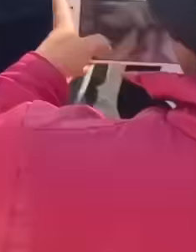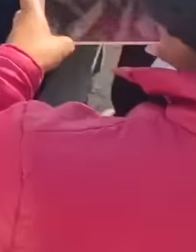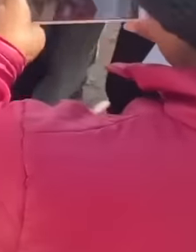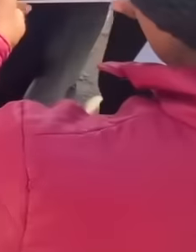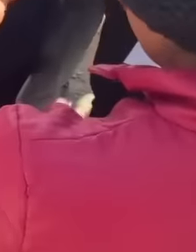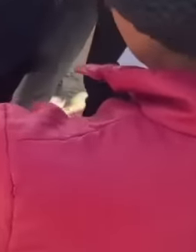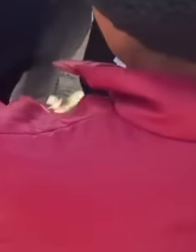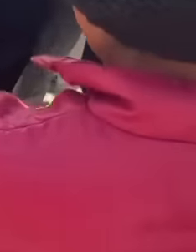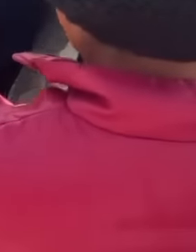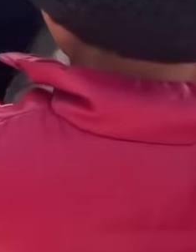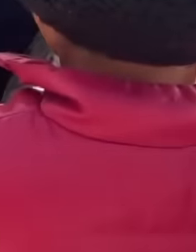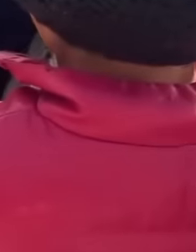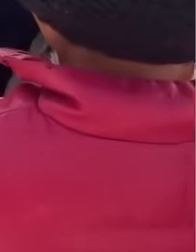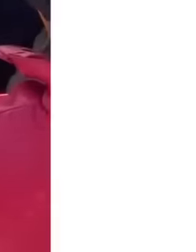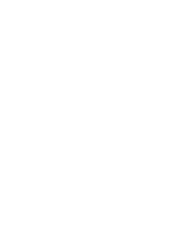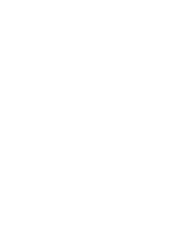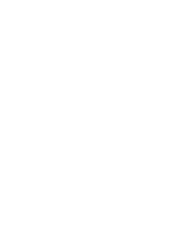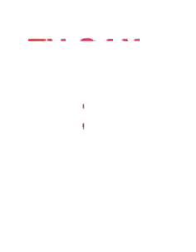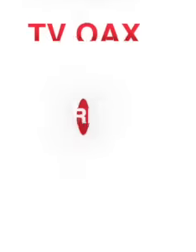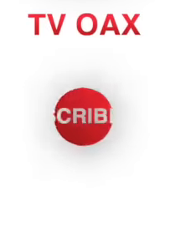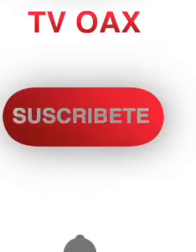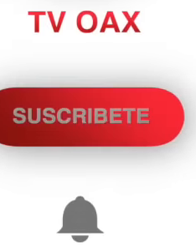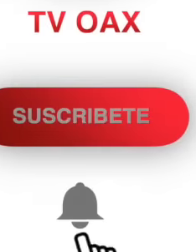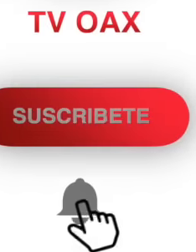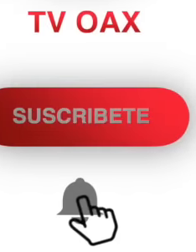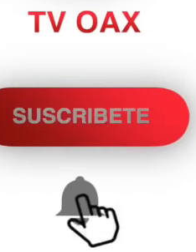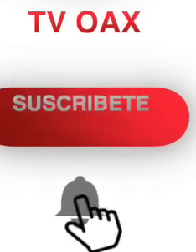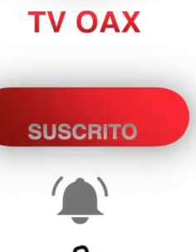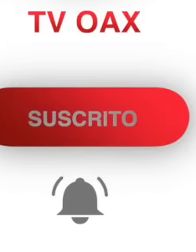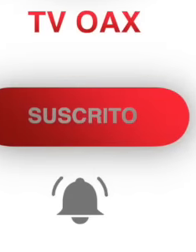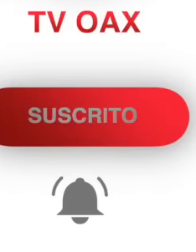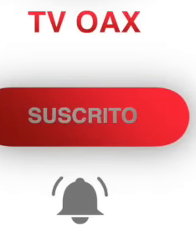generating opportunities for young people to have access to a better quality